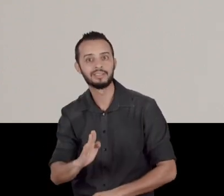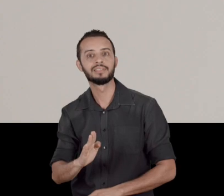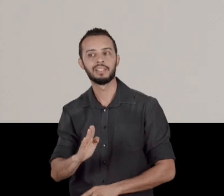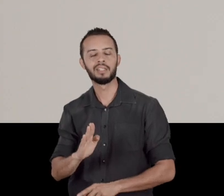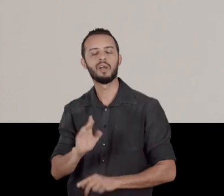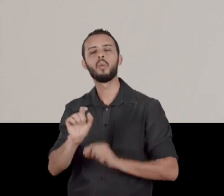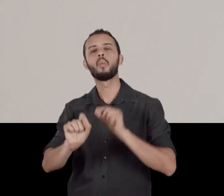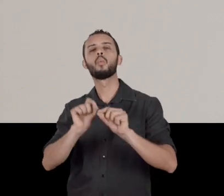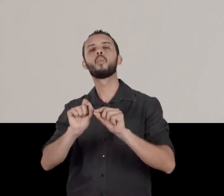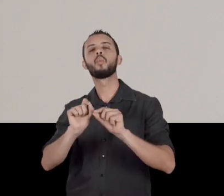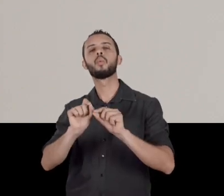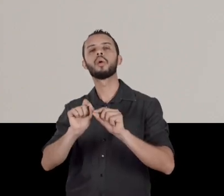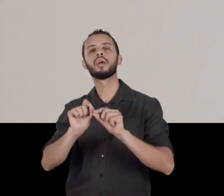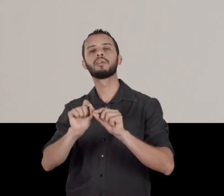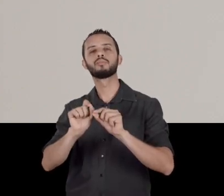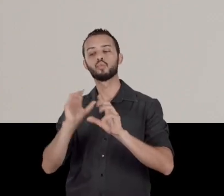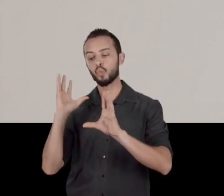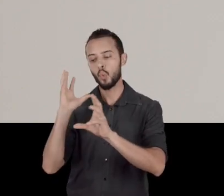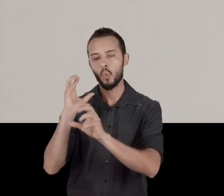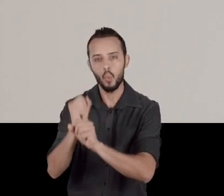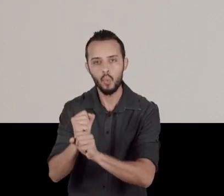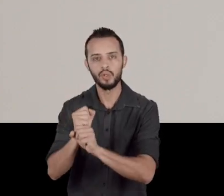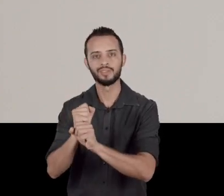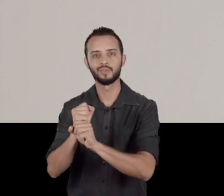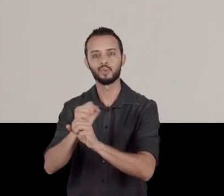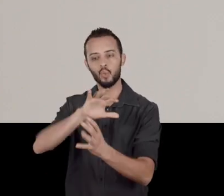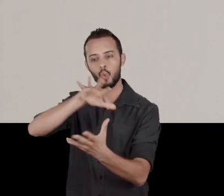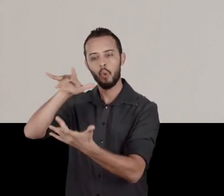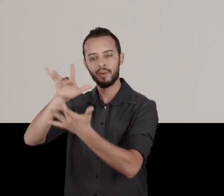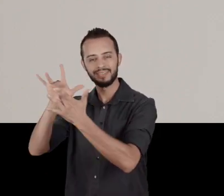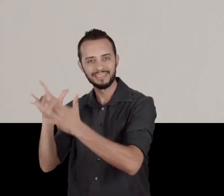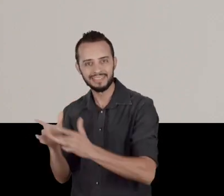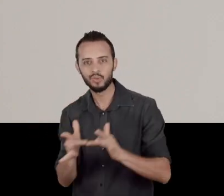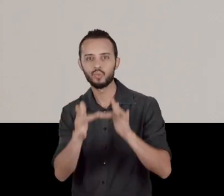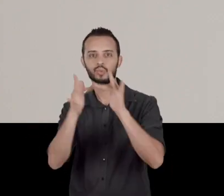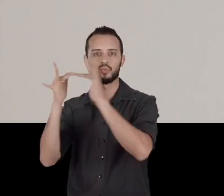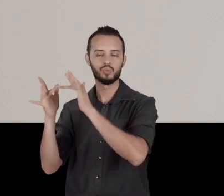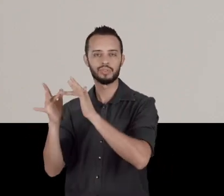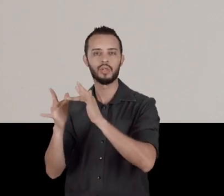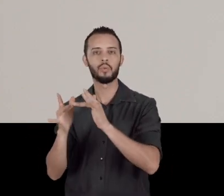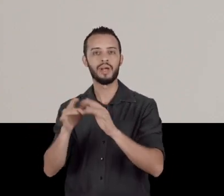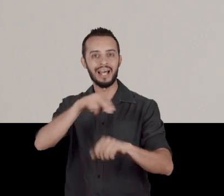all of this still exists within globalization. Nation is one fiction, globalization is another,